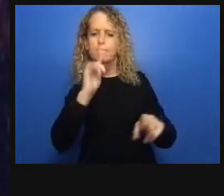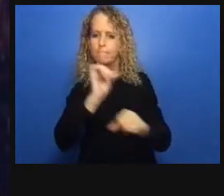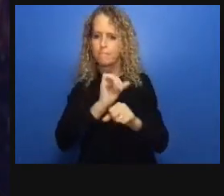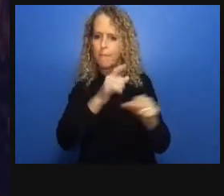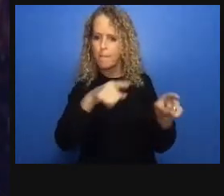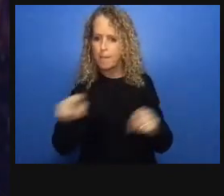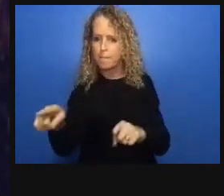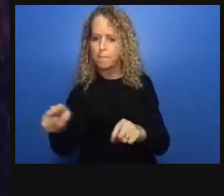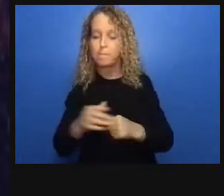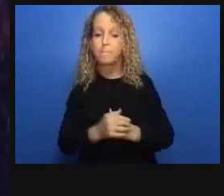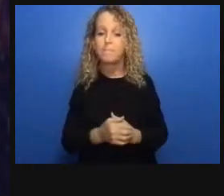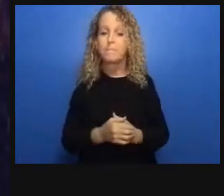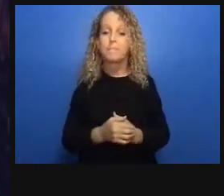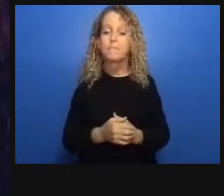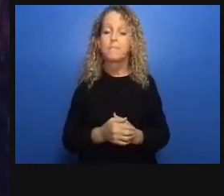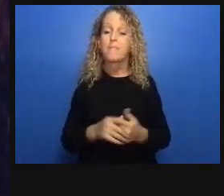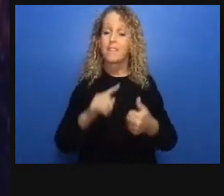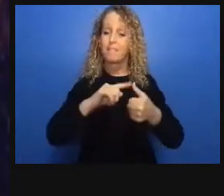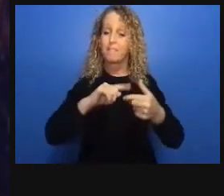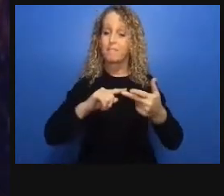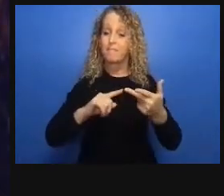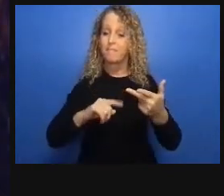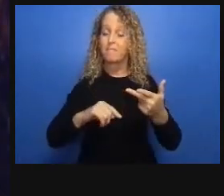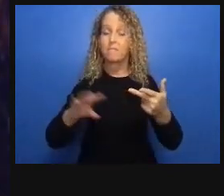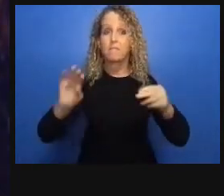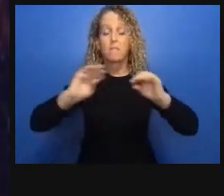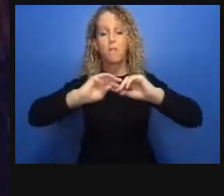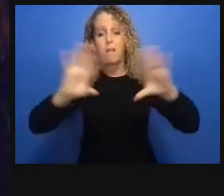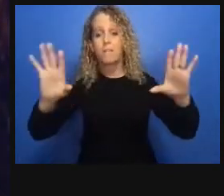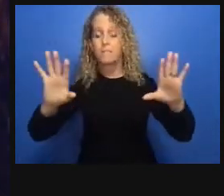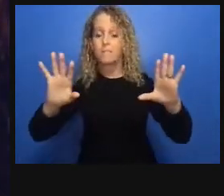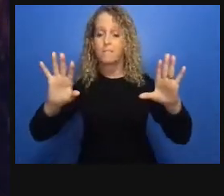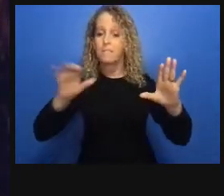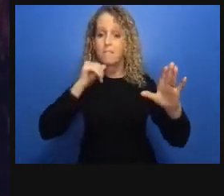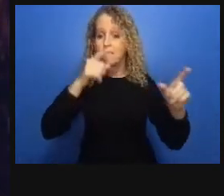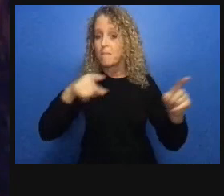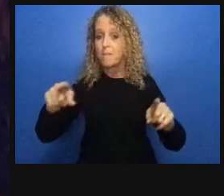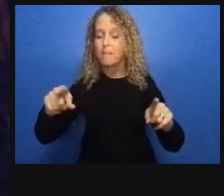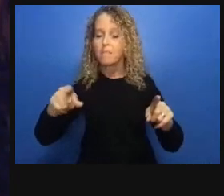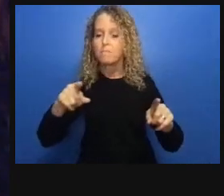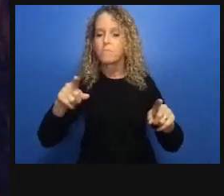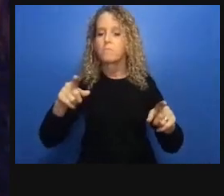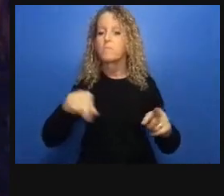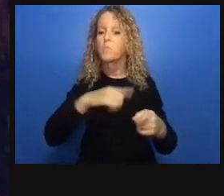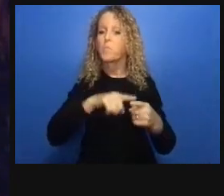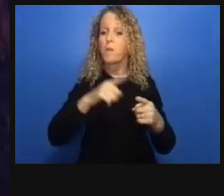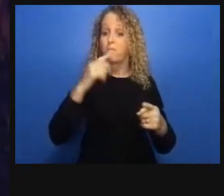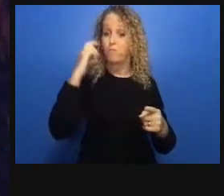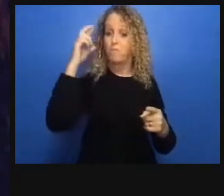it was not met with consideration for the lack of resources food and child care that children may be